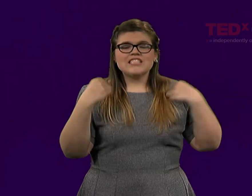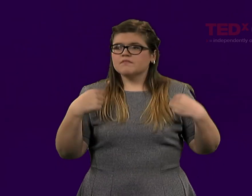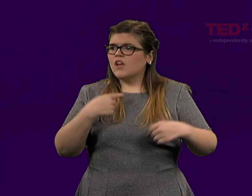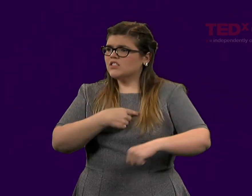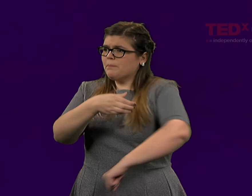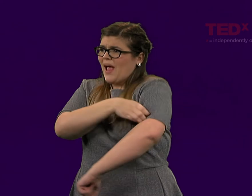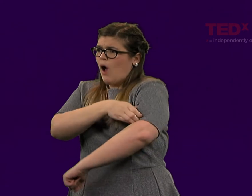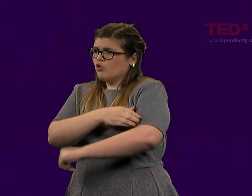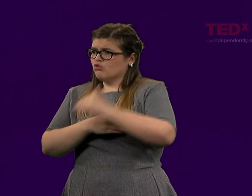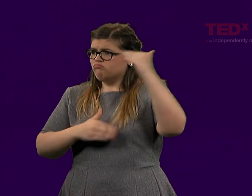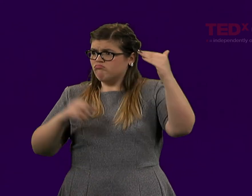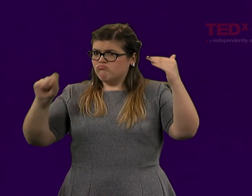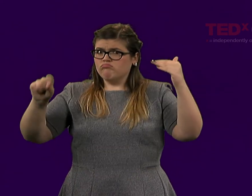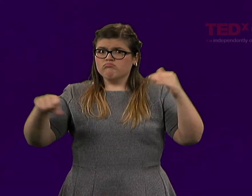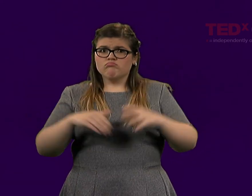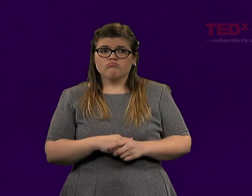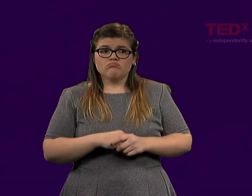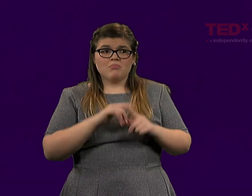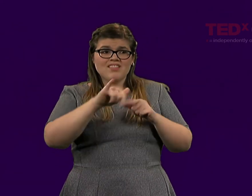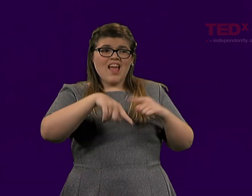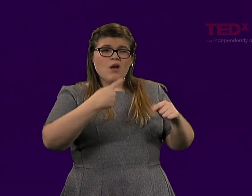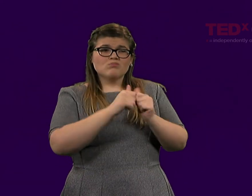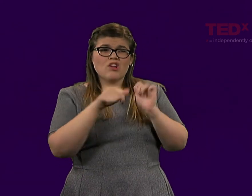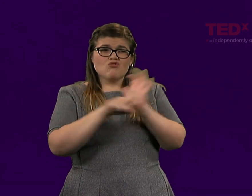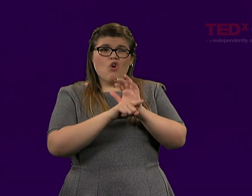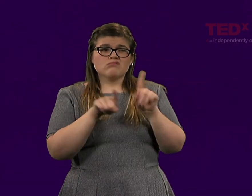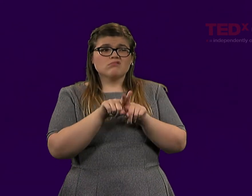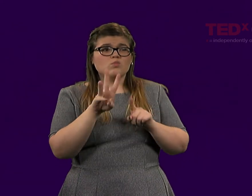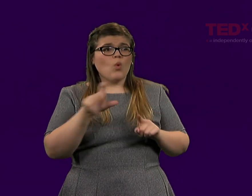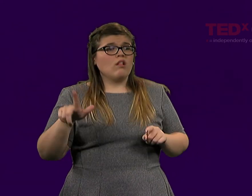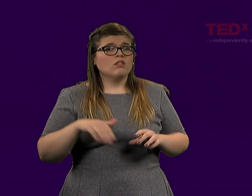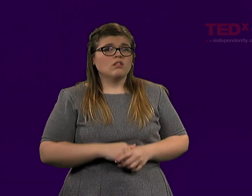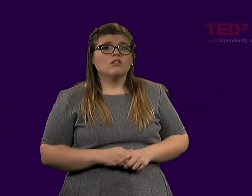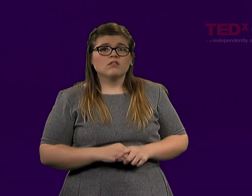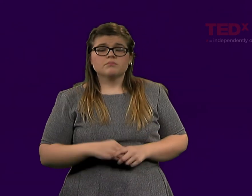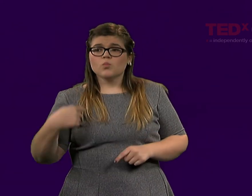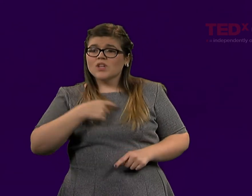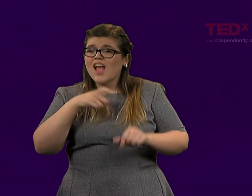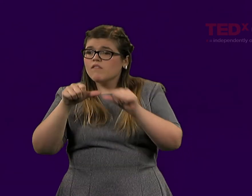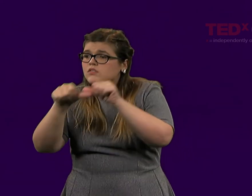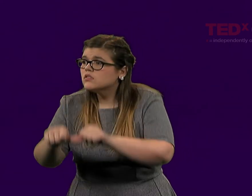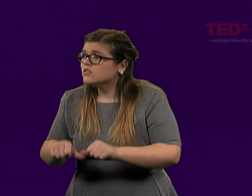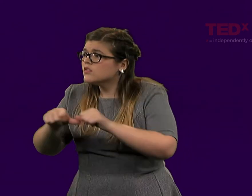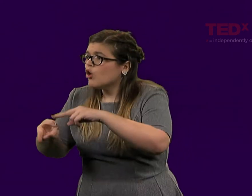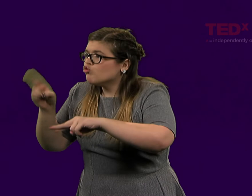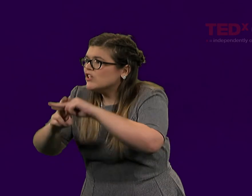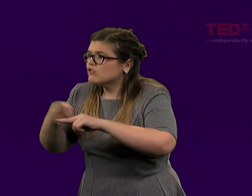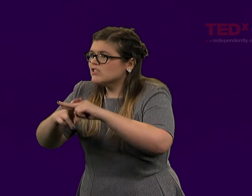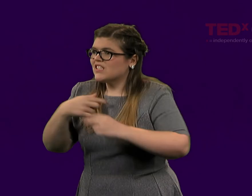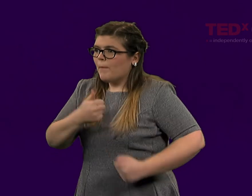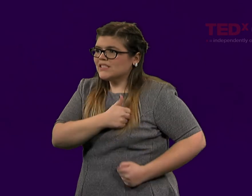But that also comes with negativity as well. If we increase our military technology,